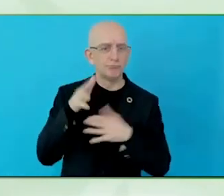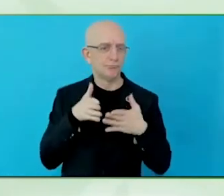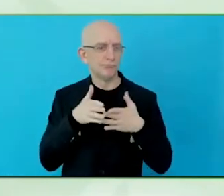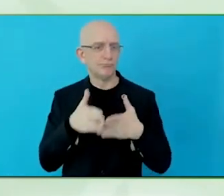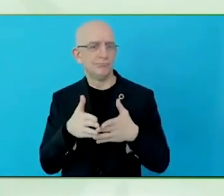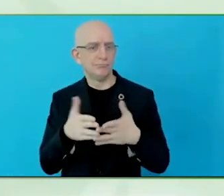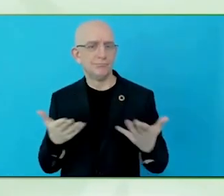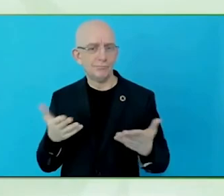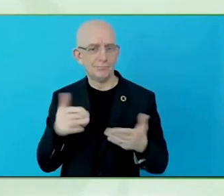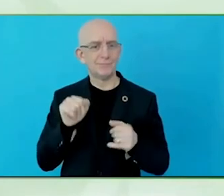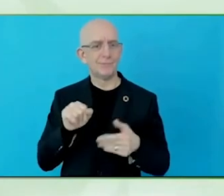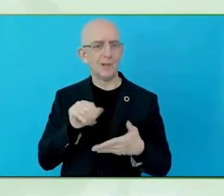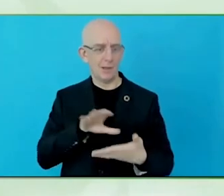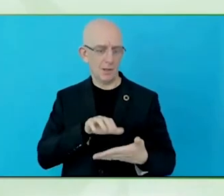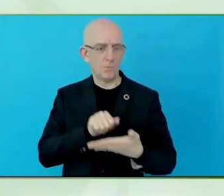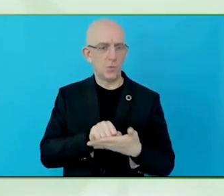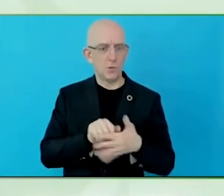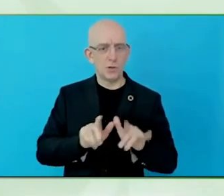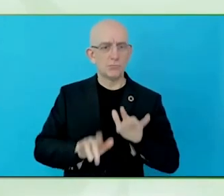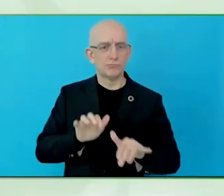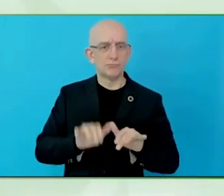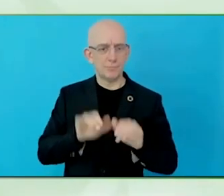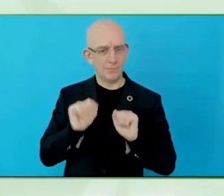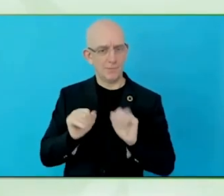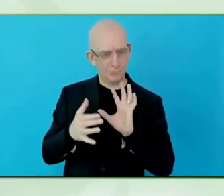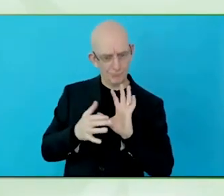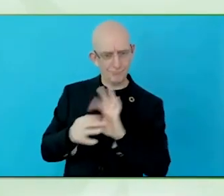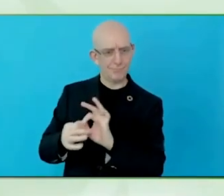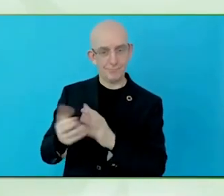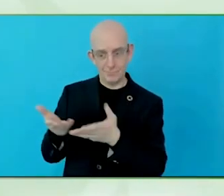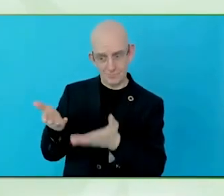We arrive at the receiving country or culture, and that is where the